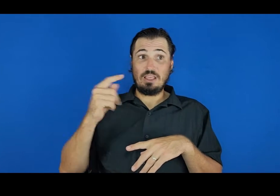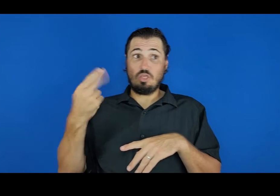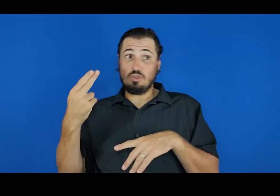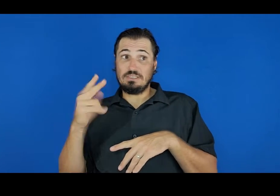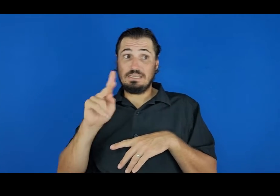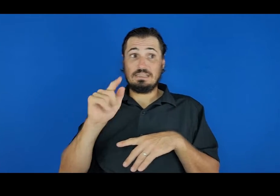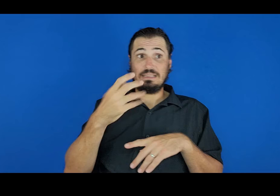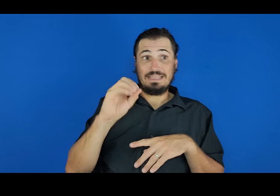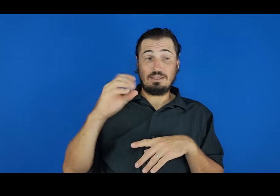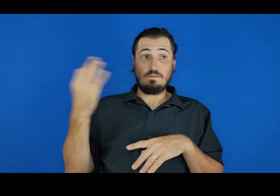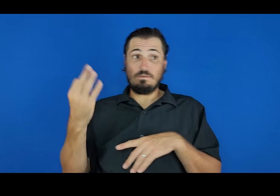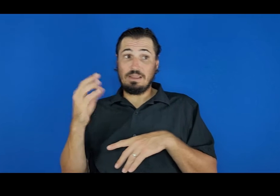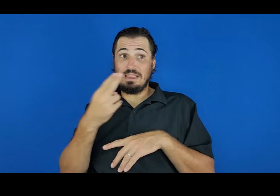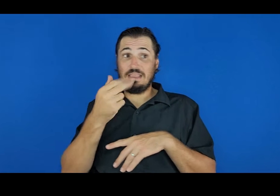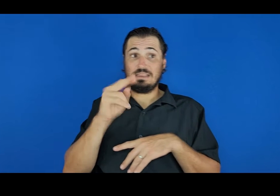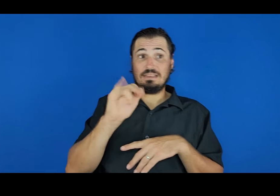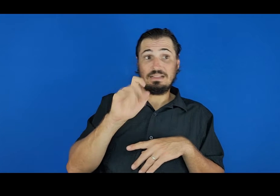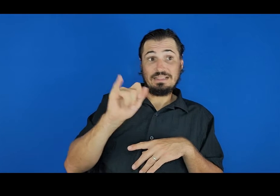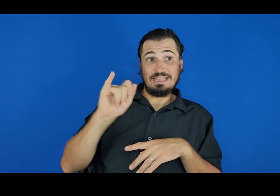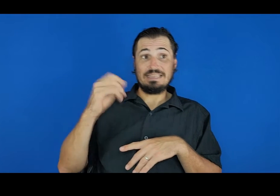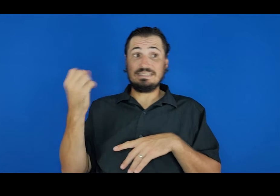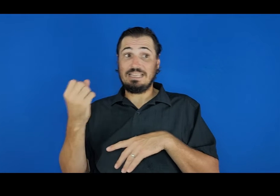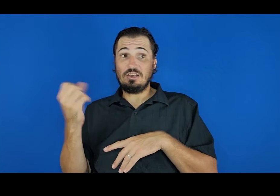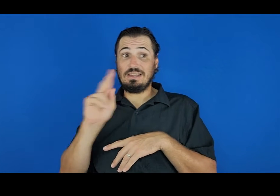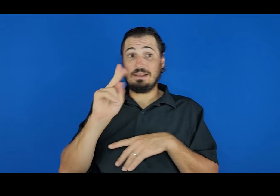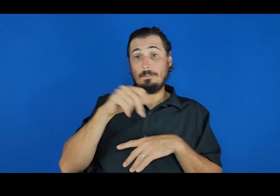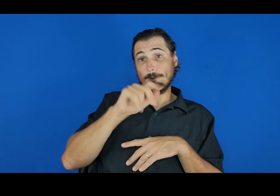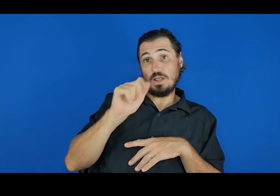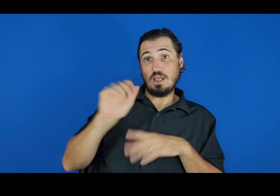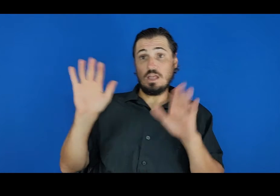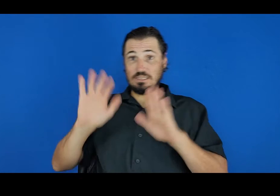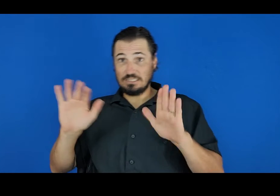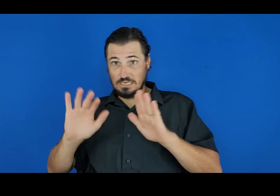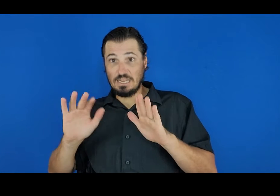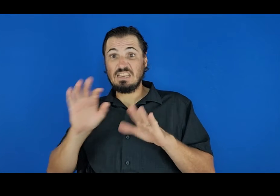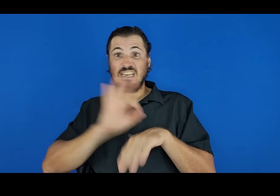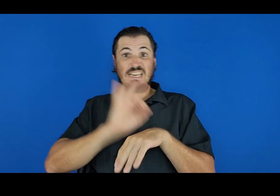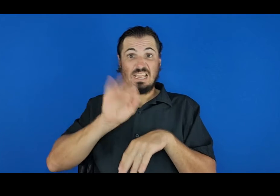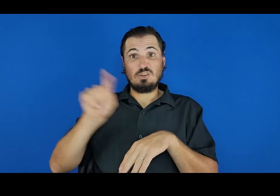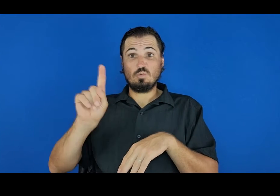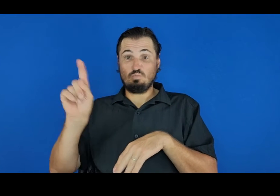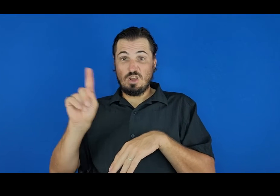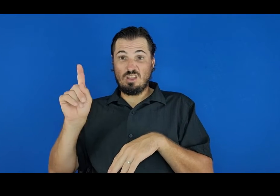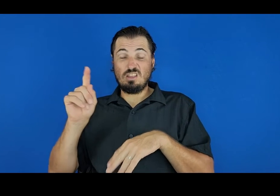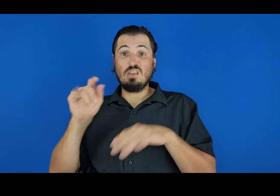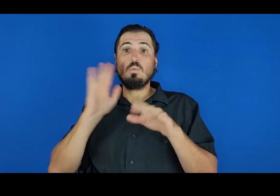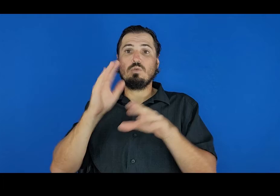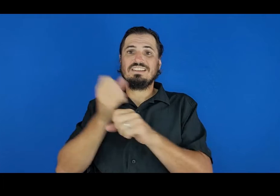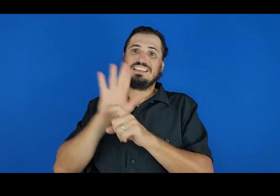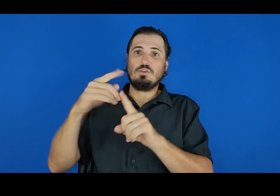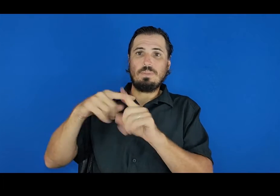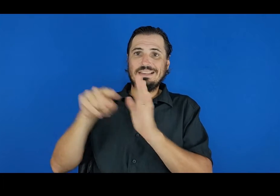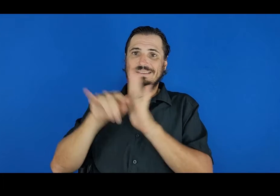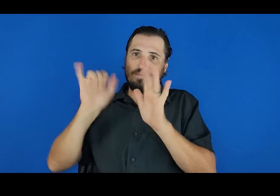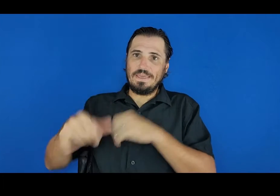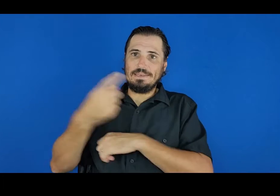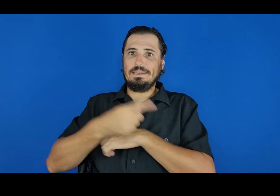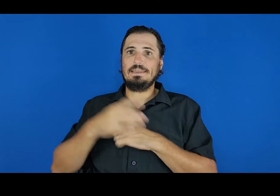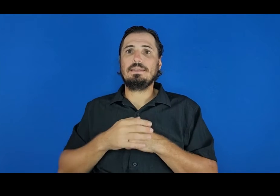Thursdays, Kalaheo on Fridays, Hanalei on Saturdays, and Kapaa on Sundays, from 9 to 1 each day, with same-day results